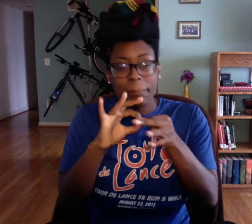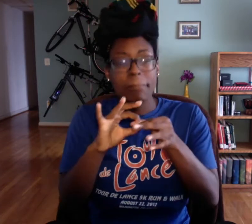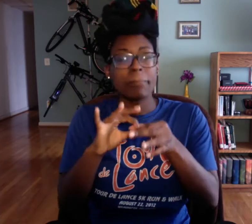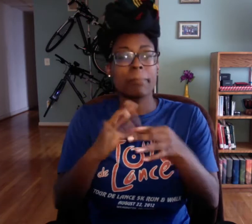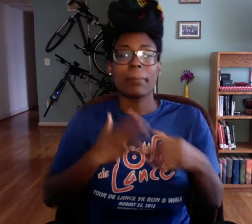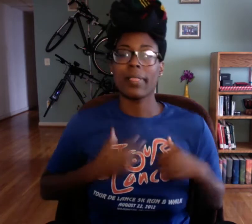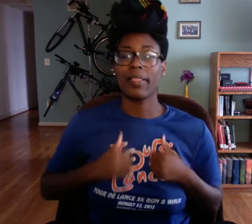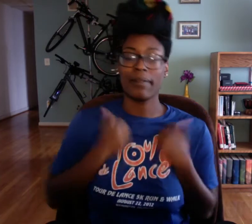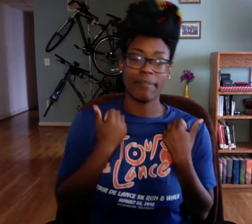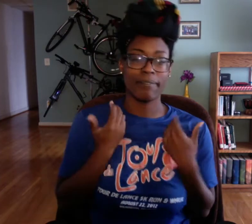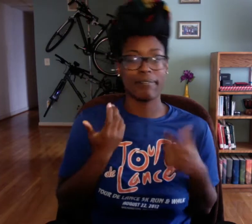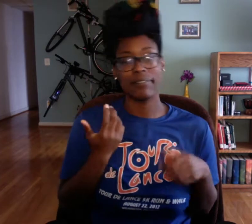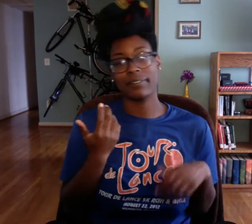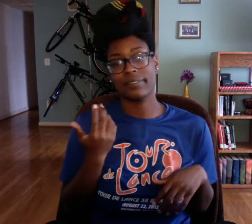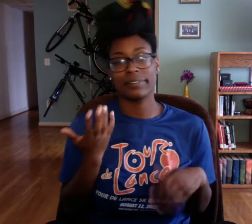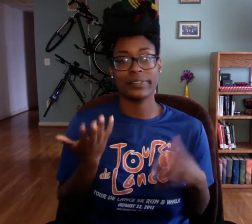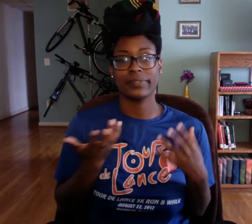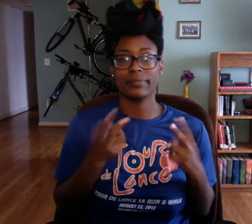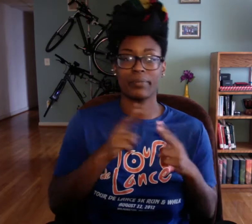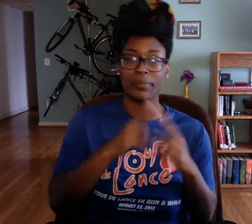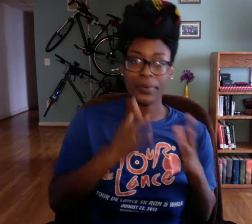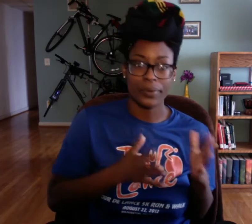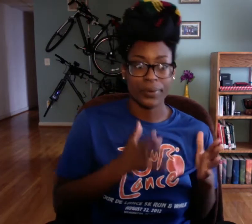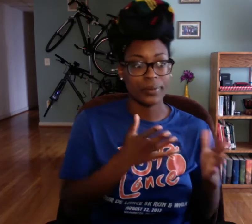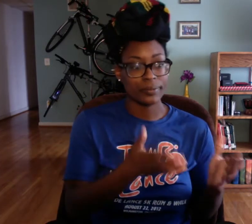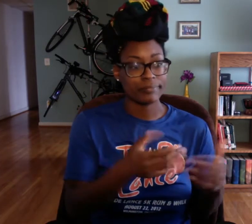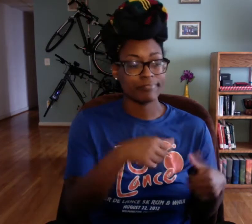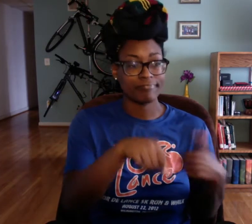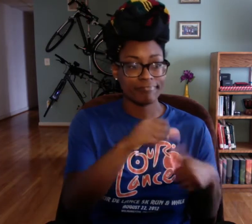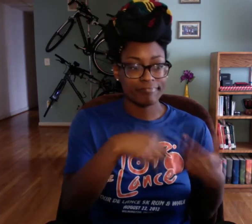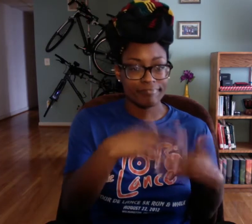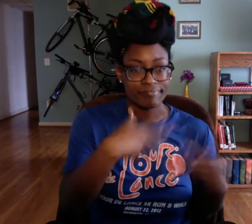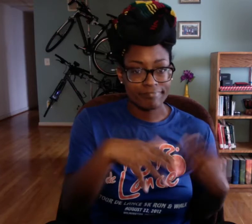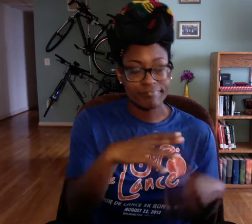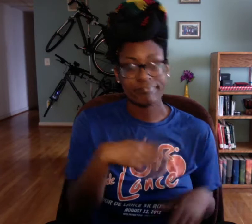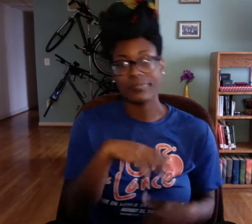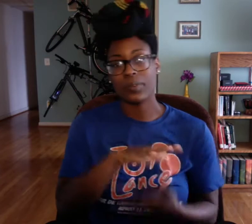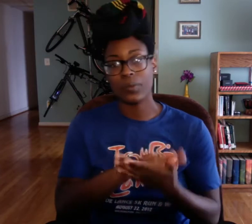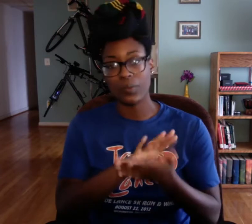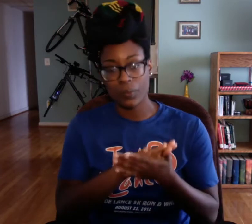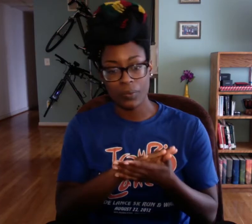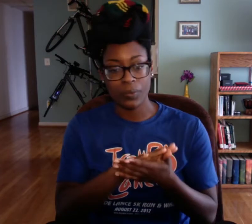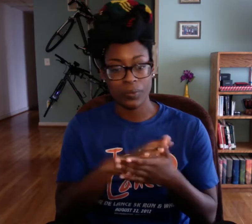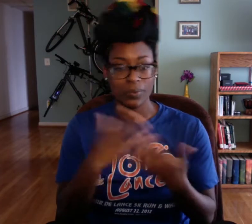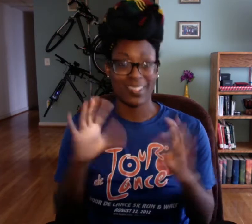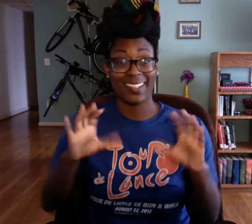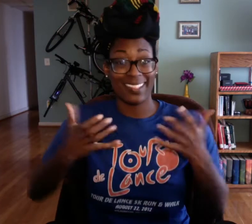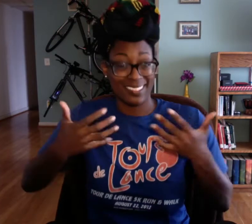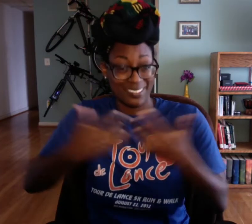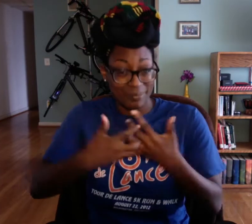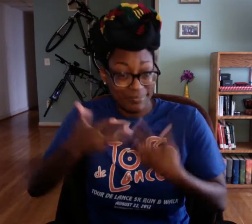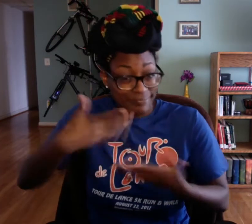I'll have to coordinate my schedule so that I have time to spend with my partner, time